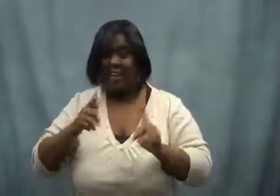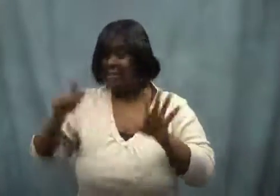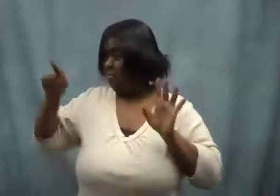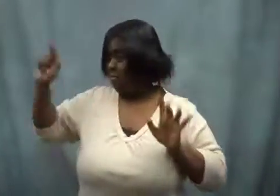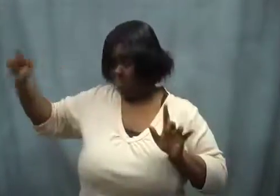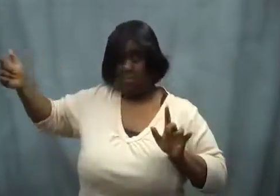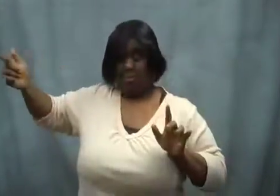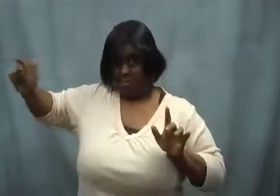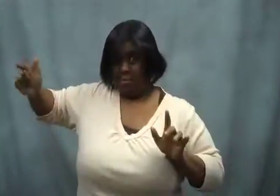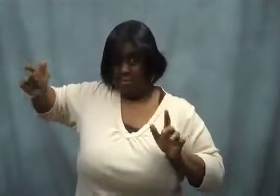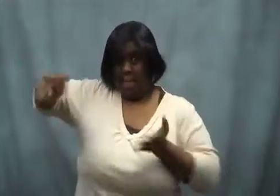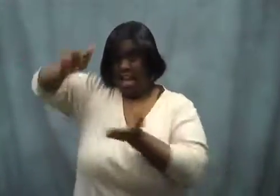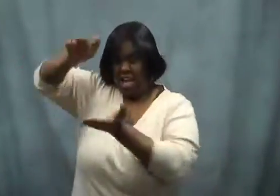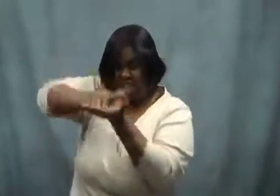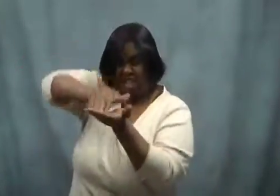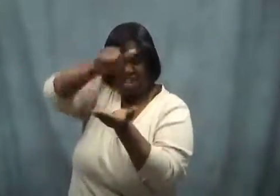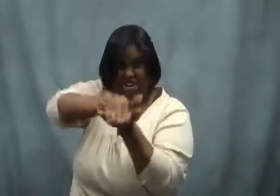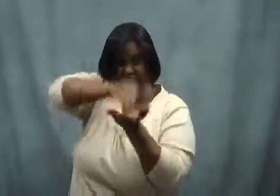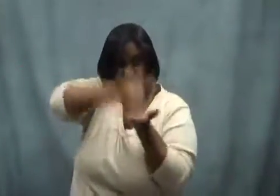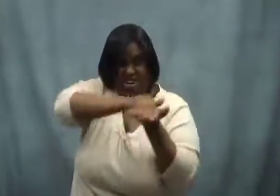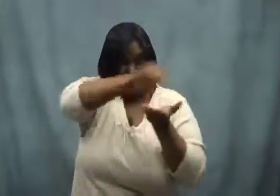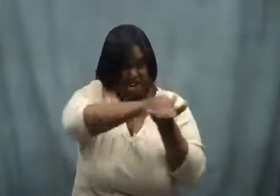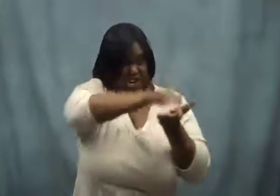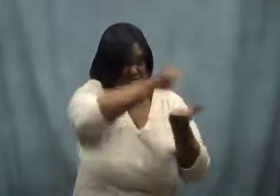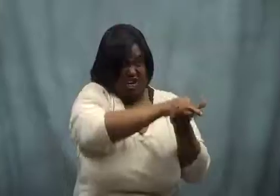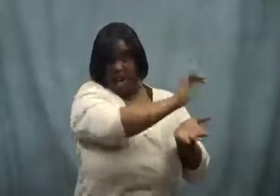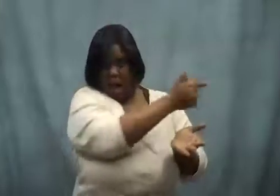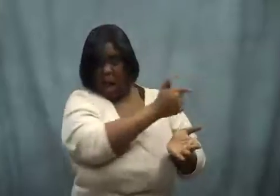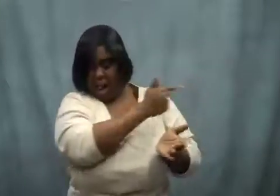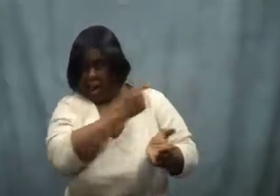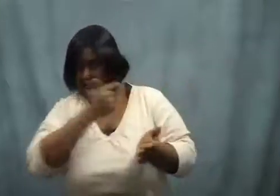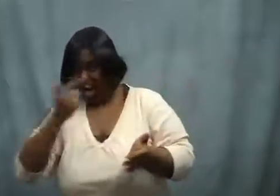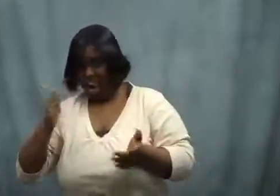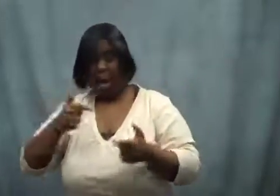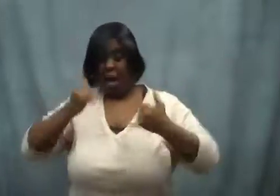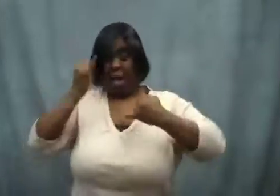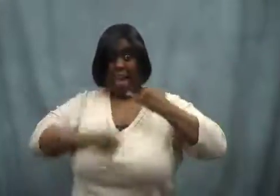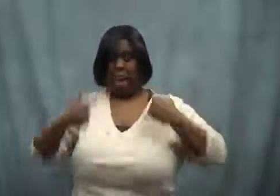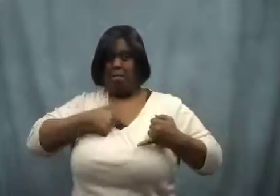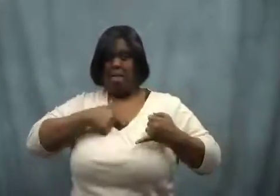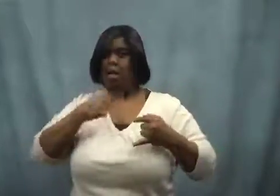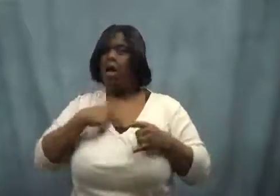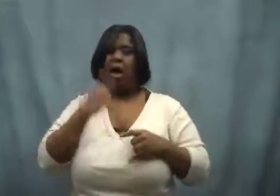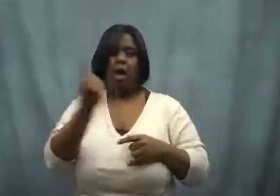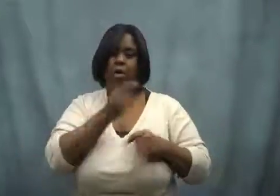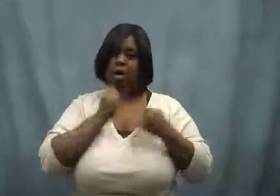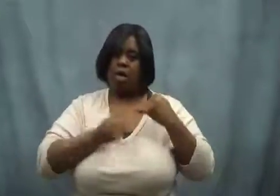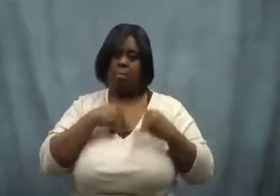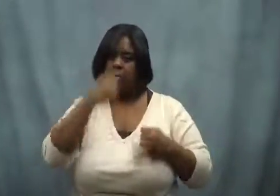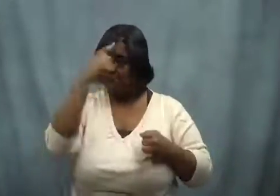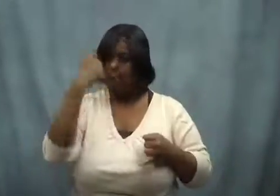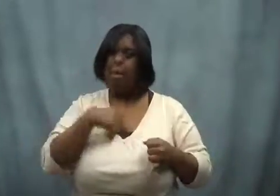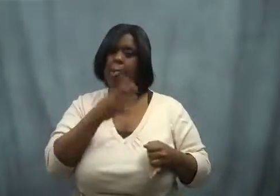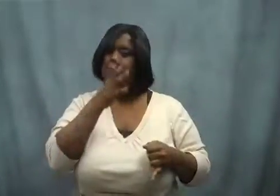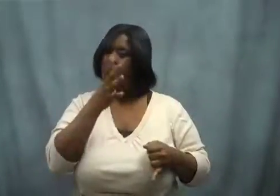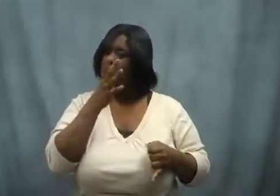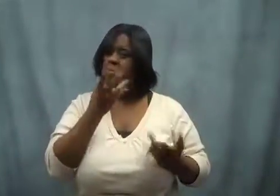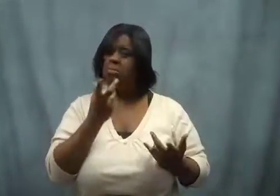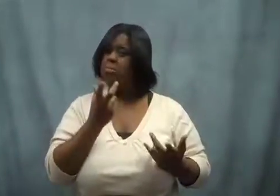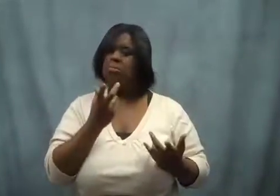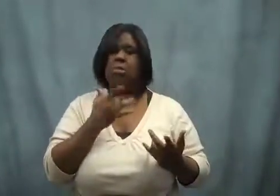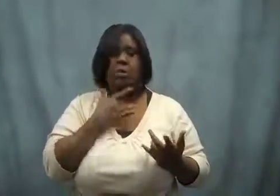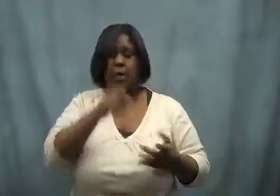The other kids all smashed their eggs, up and down the line.